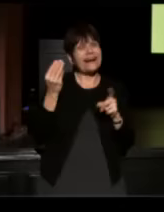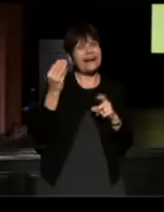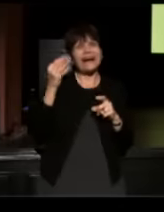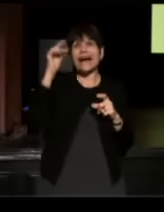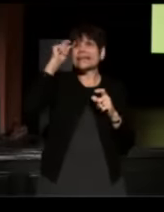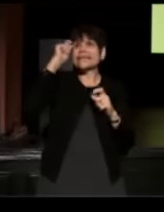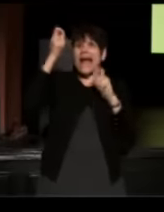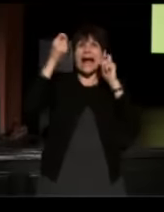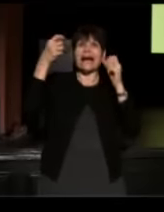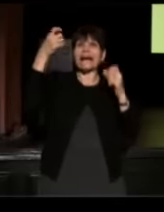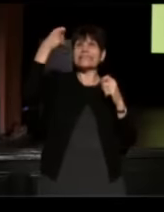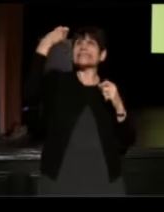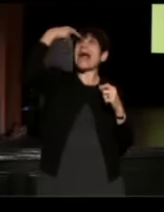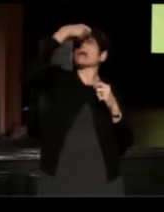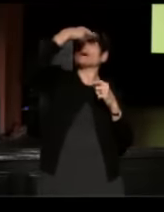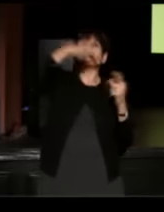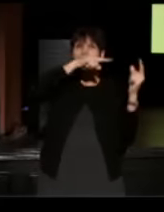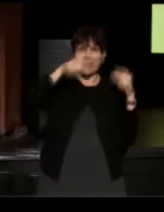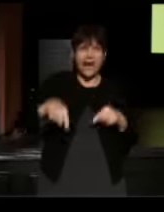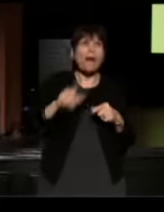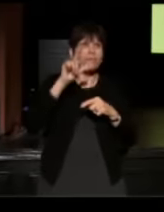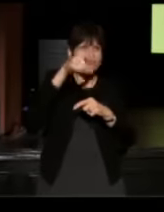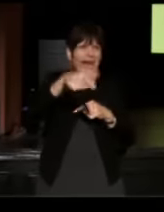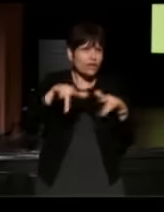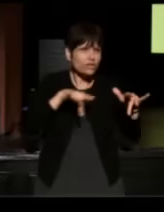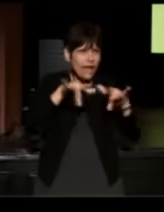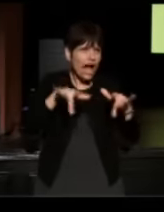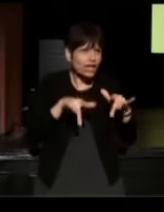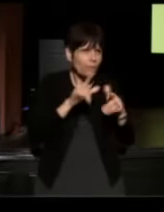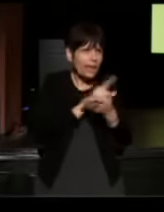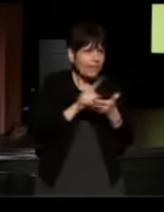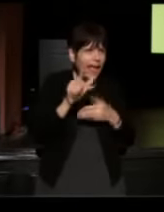do you need me to come and document it later in the week?" And we'd say, "Sure Danny, whatever you want."